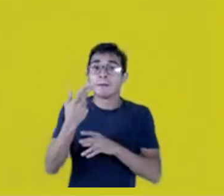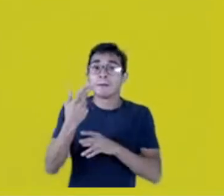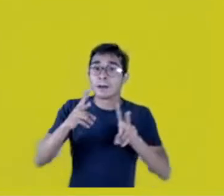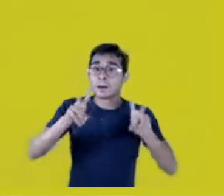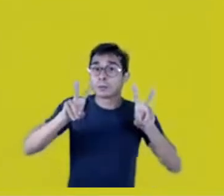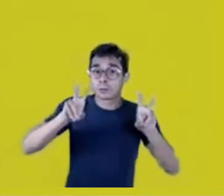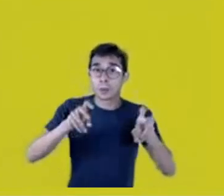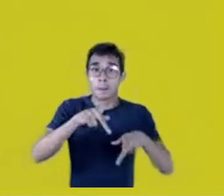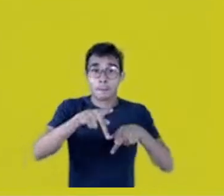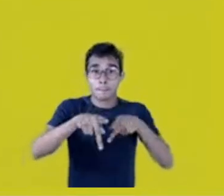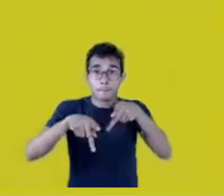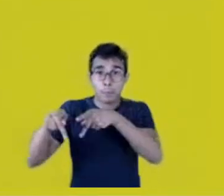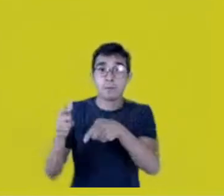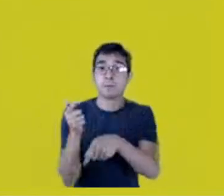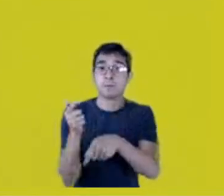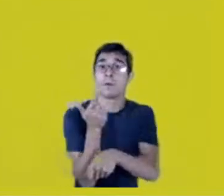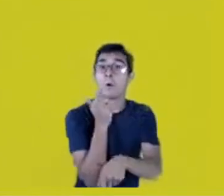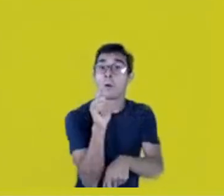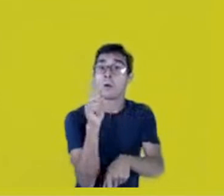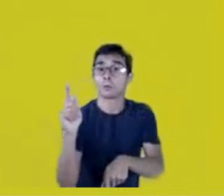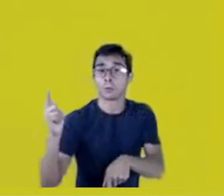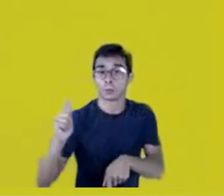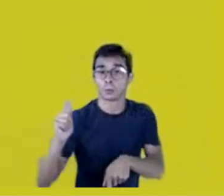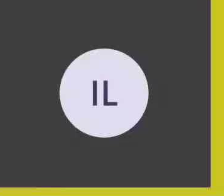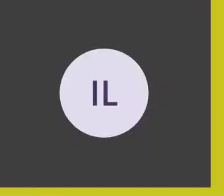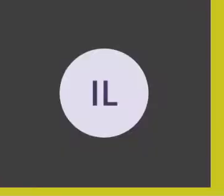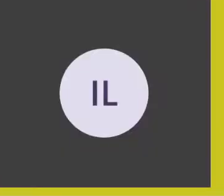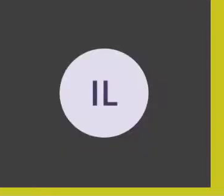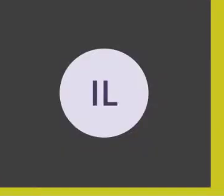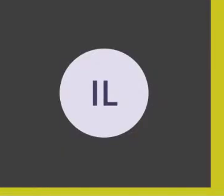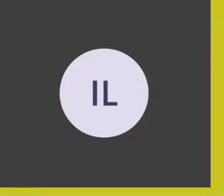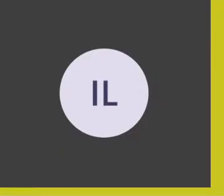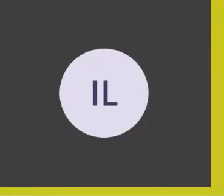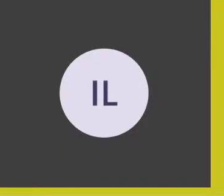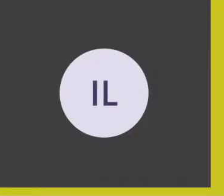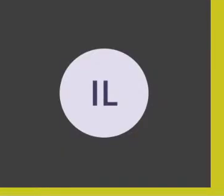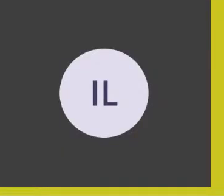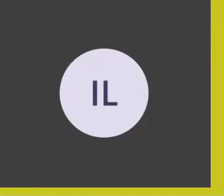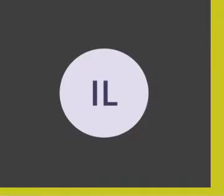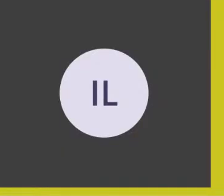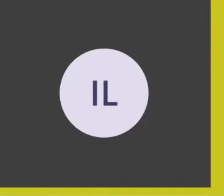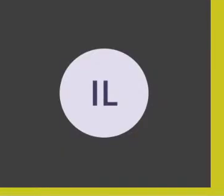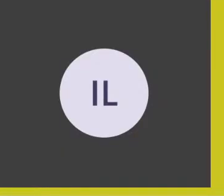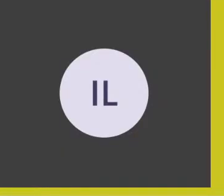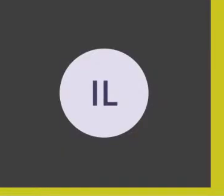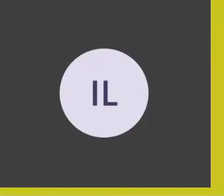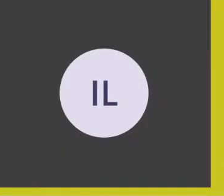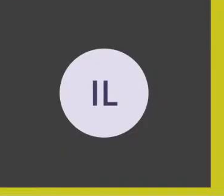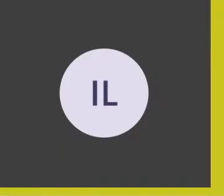I’m conducting a study in the intellectual property area,